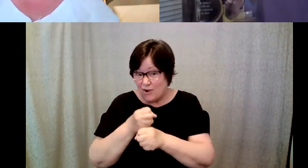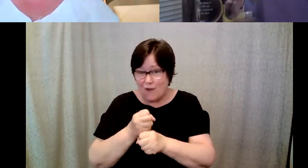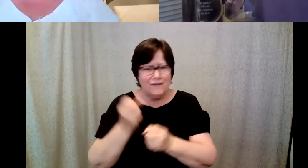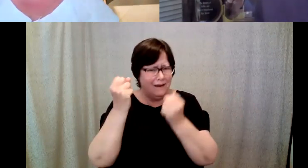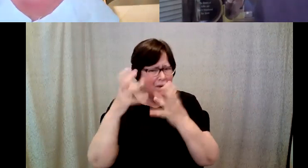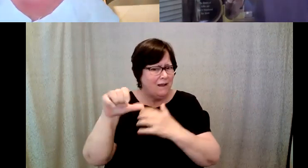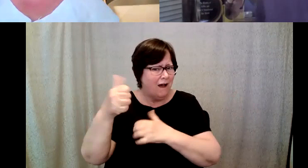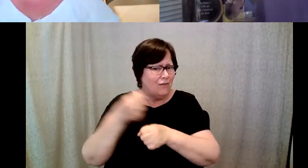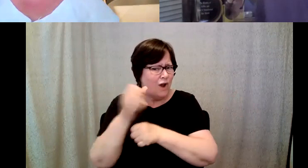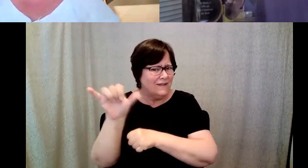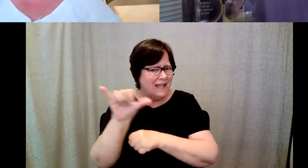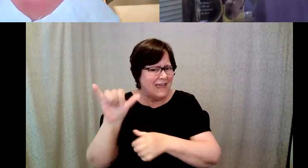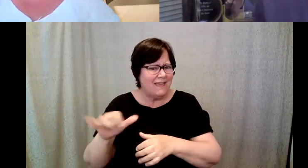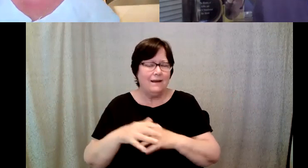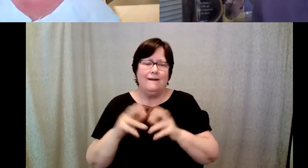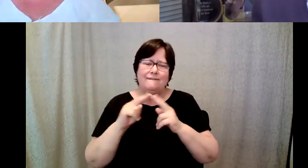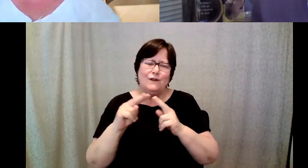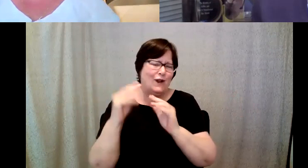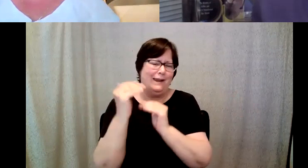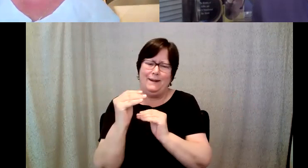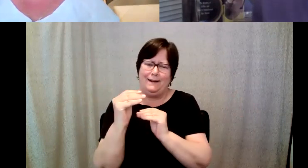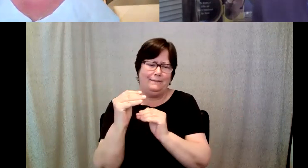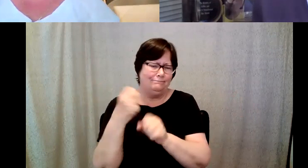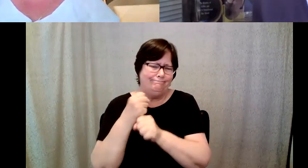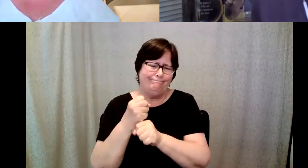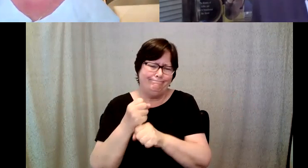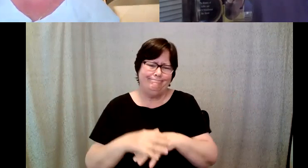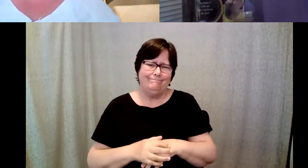like it is that they're very, very limited and they use they're usually going today.